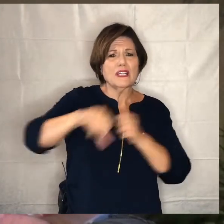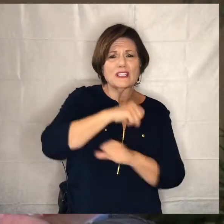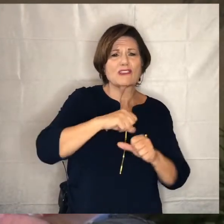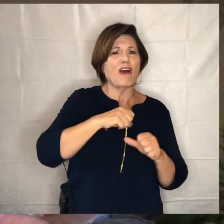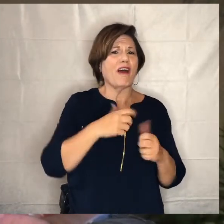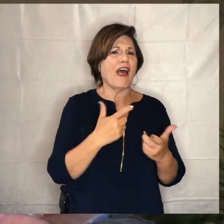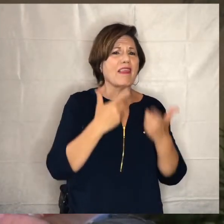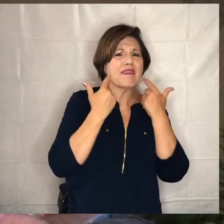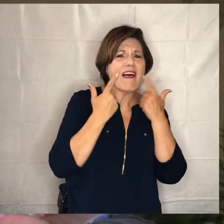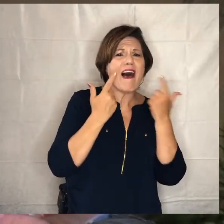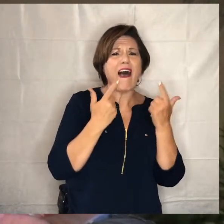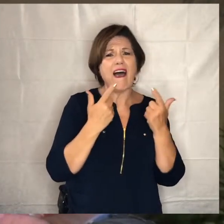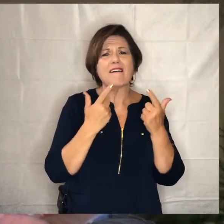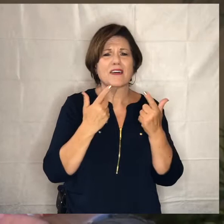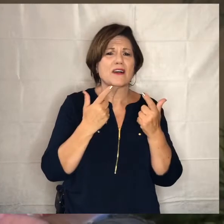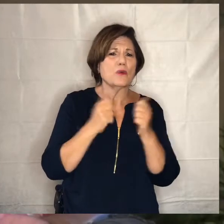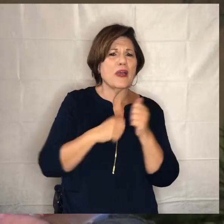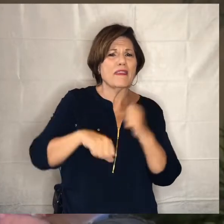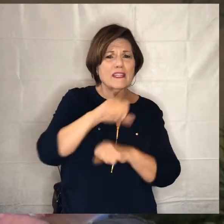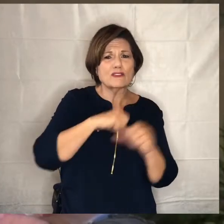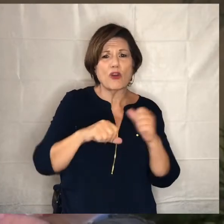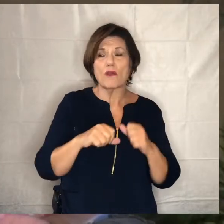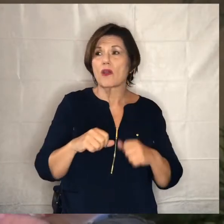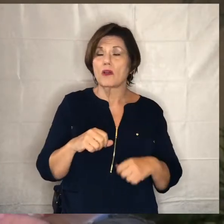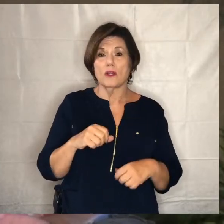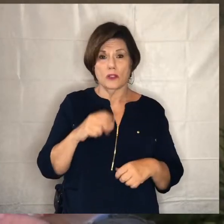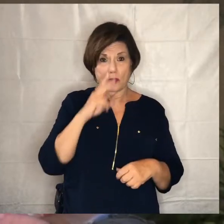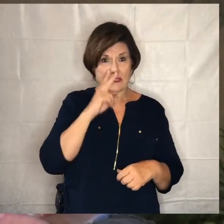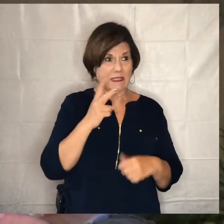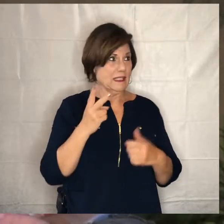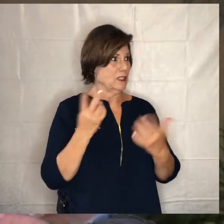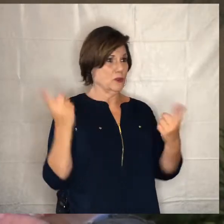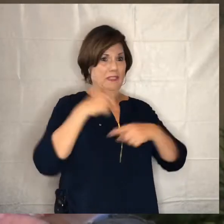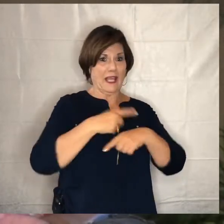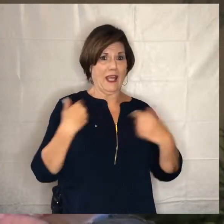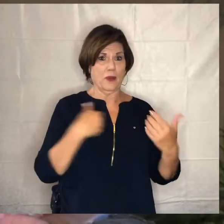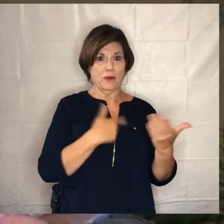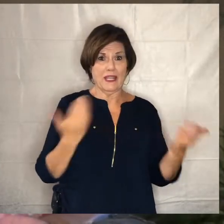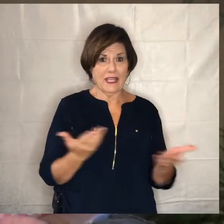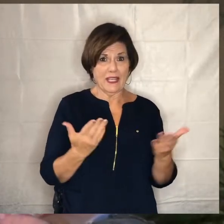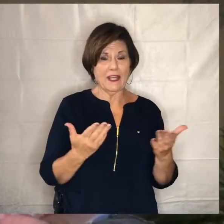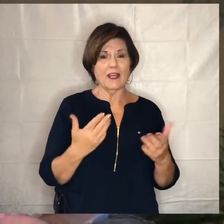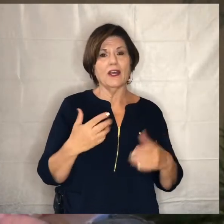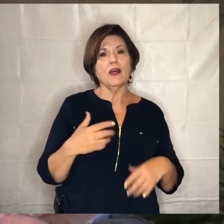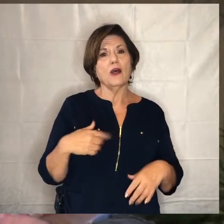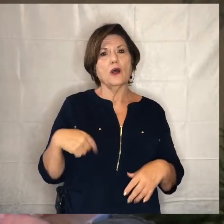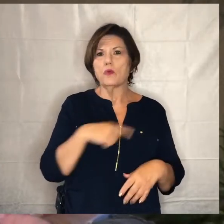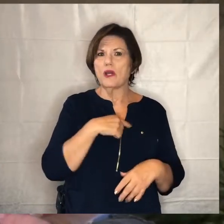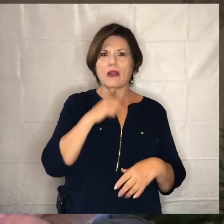each other and even those of us that you see here today we're not together much during the week